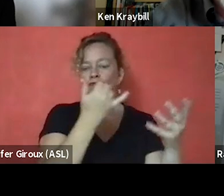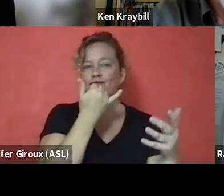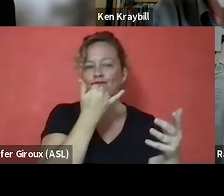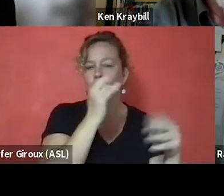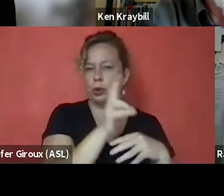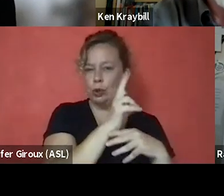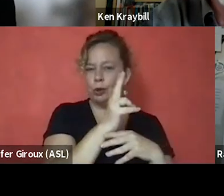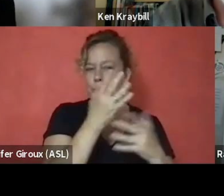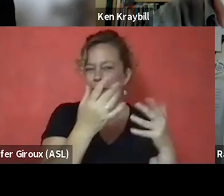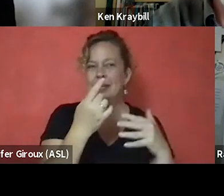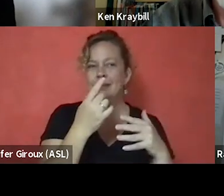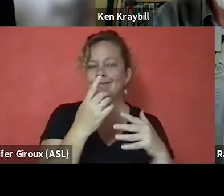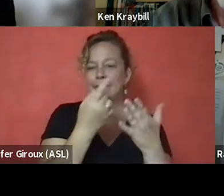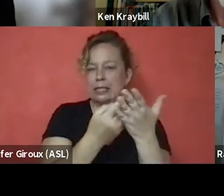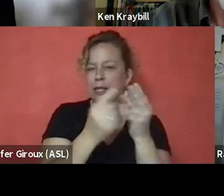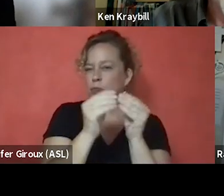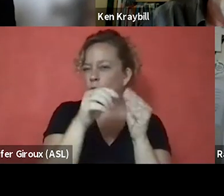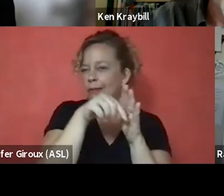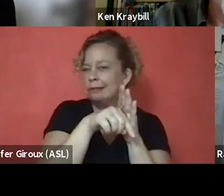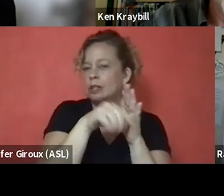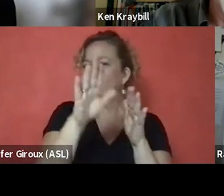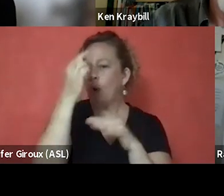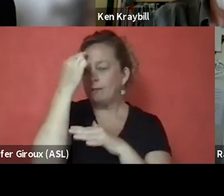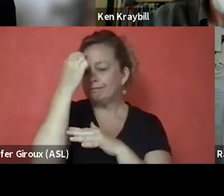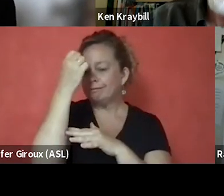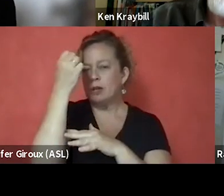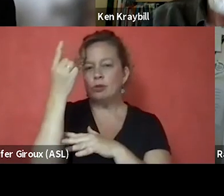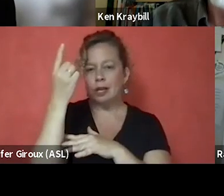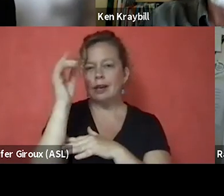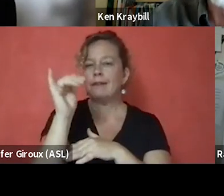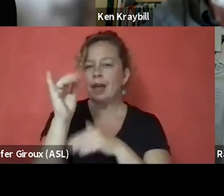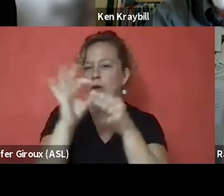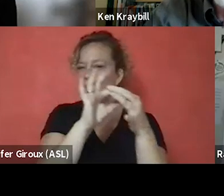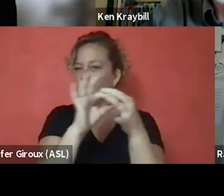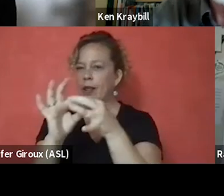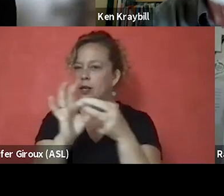might just say a little bit more about your understanding of that correlation that exists.